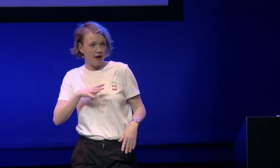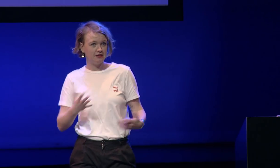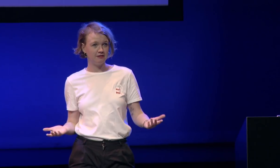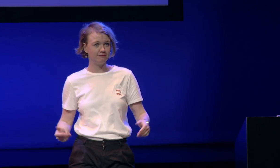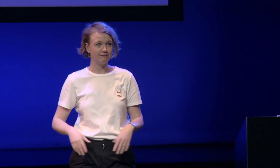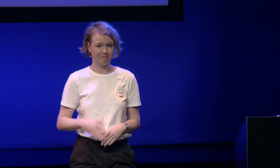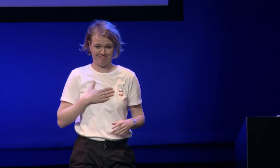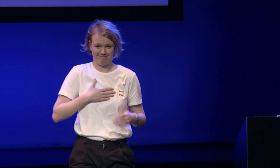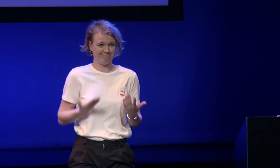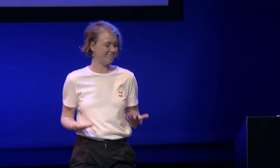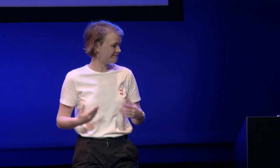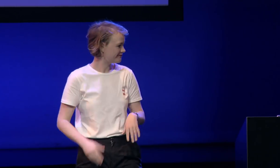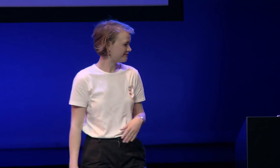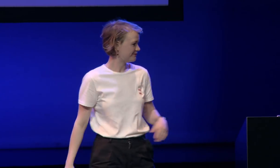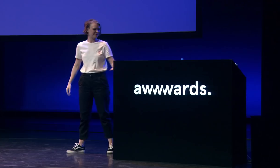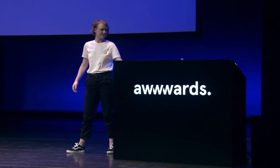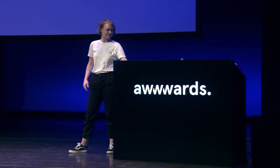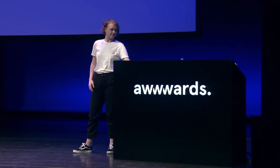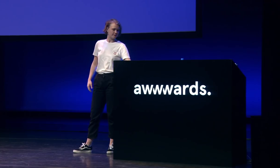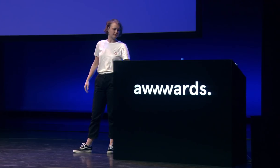I am and it's fine